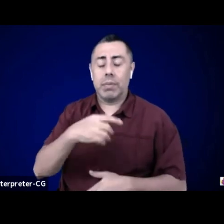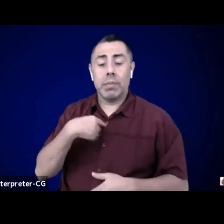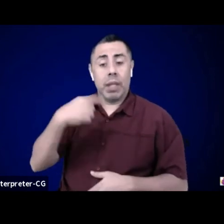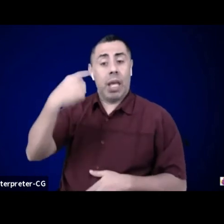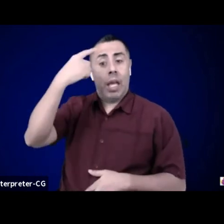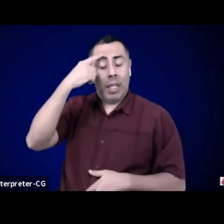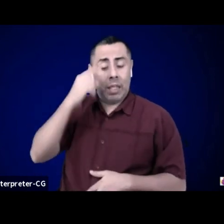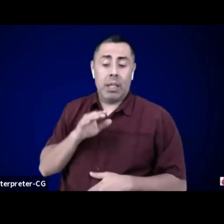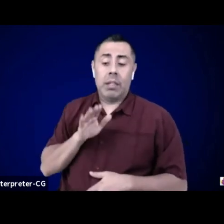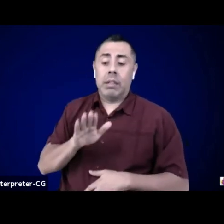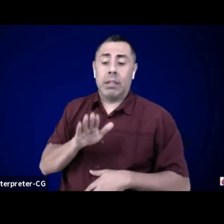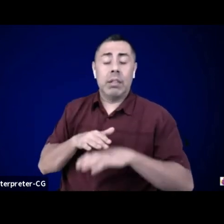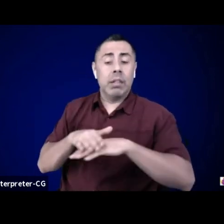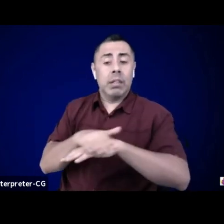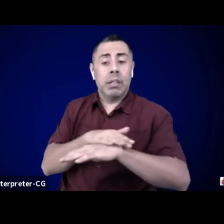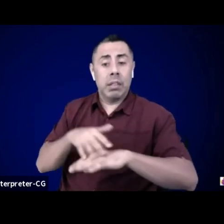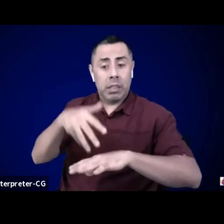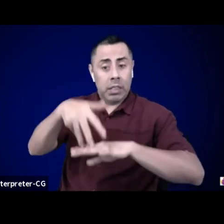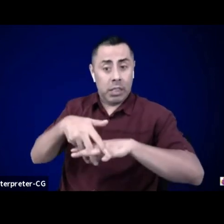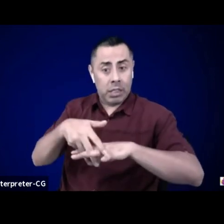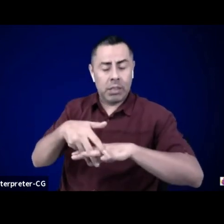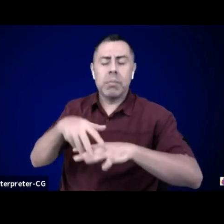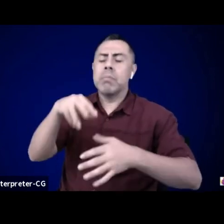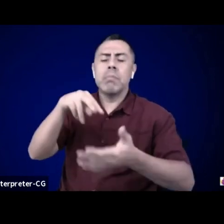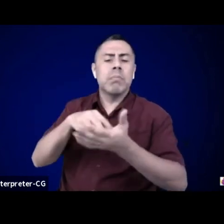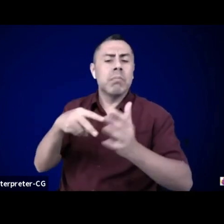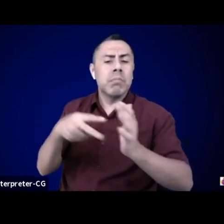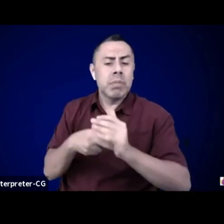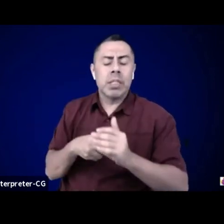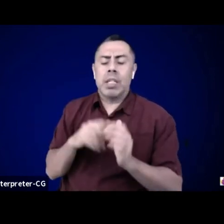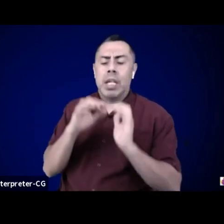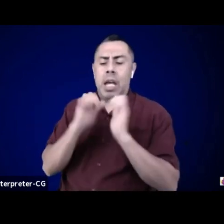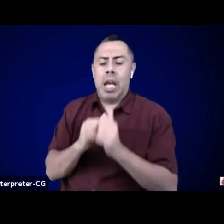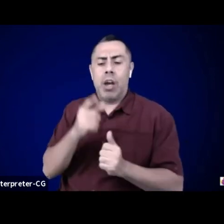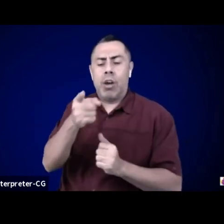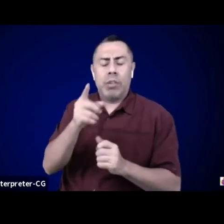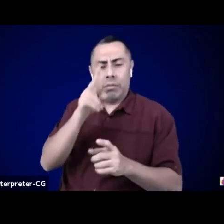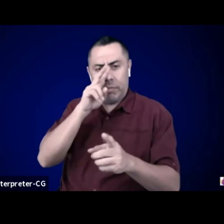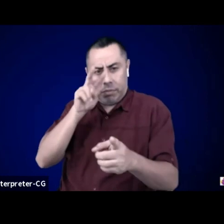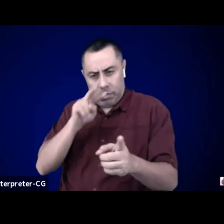by DREEMY are one form of cultural appropriation by a non-native artist